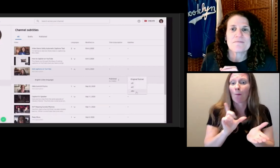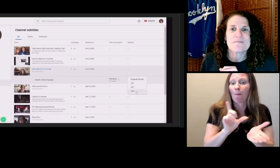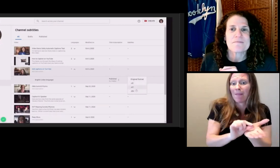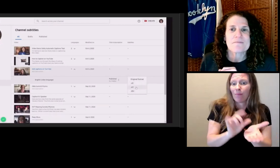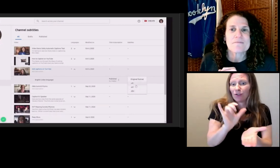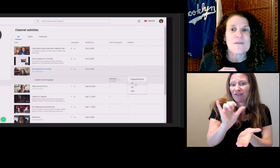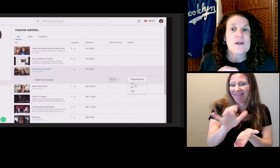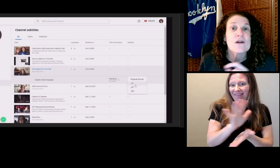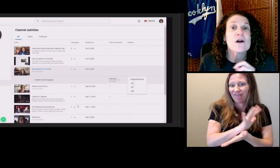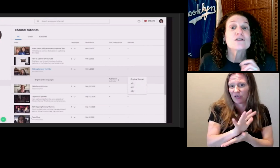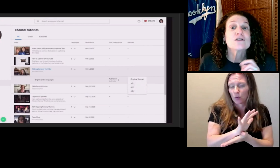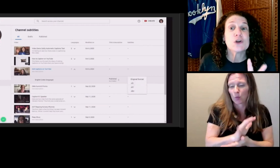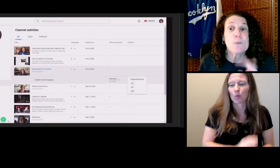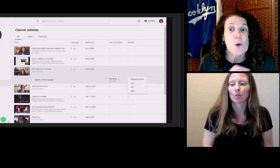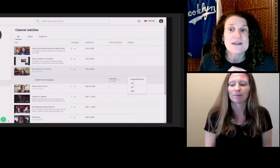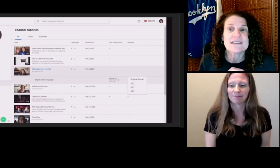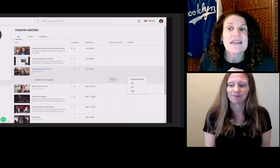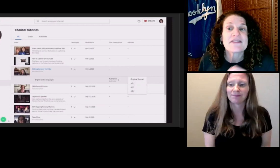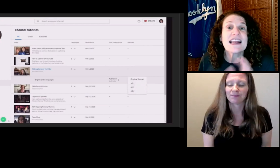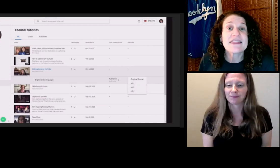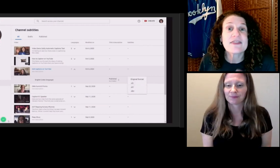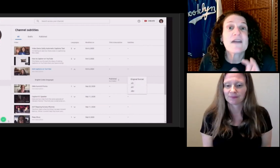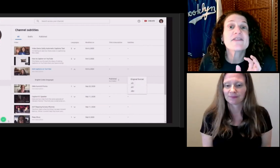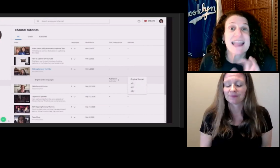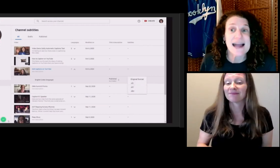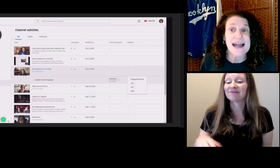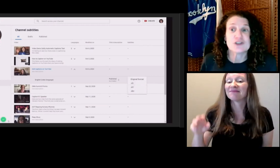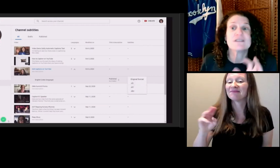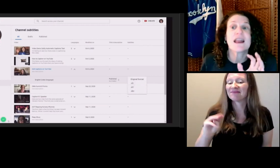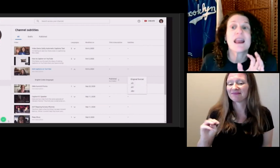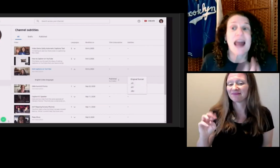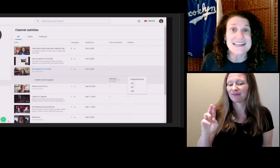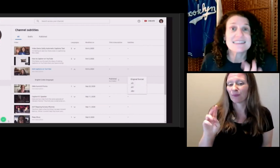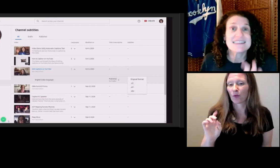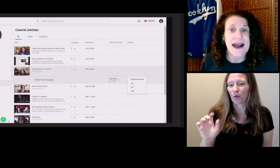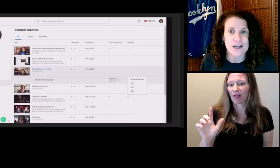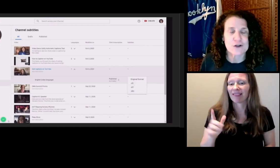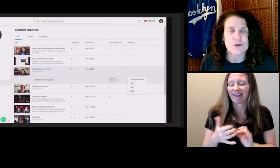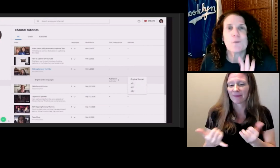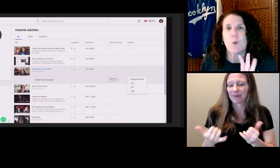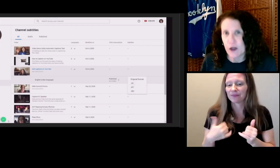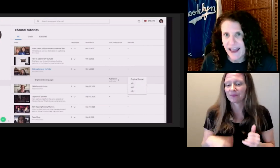The length of the caption lines matter.